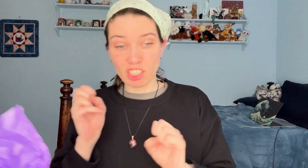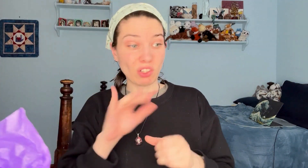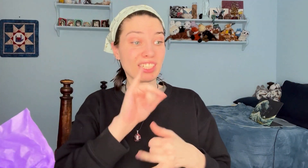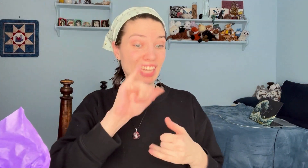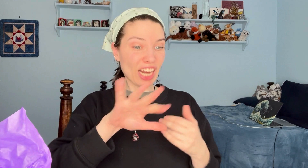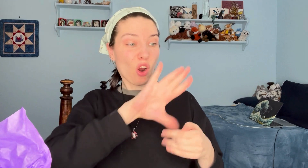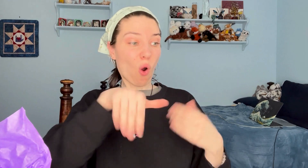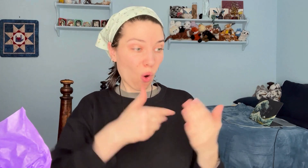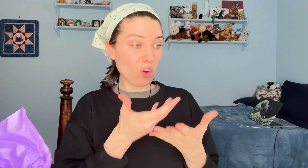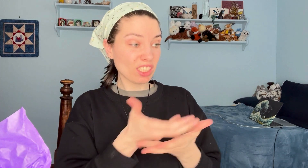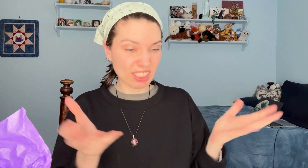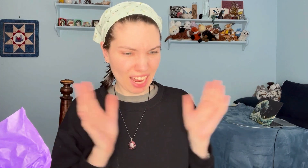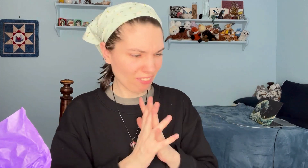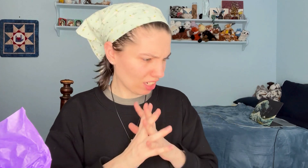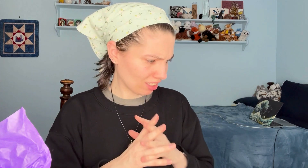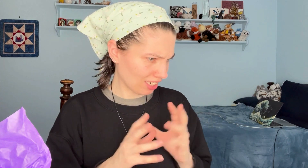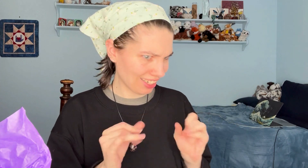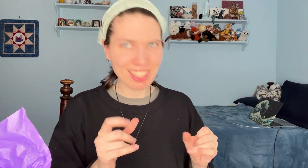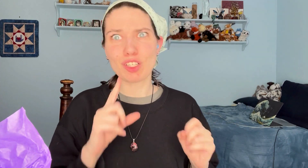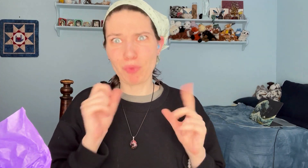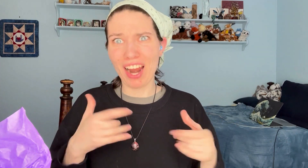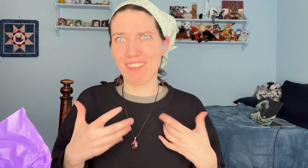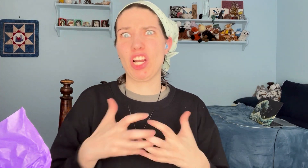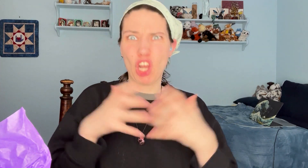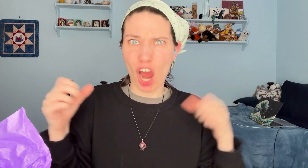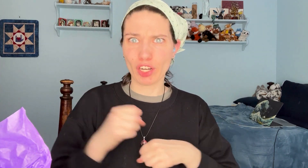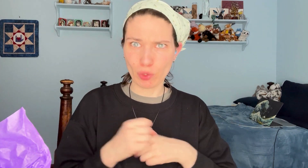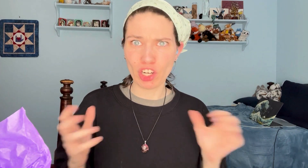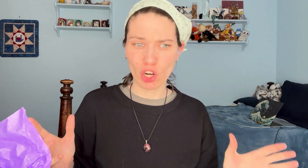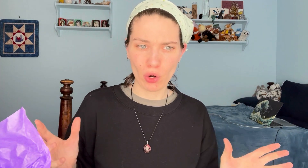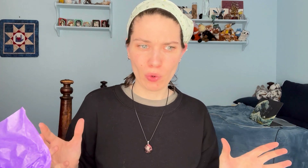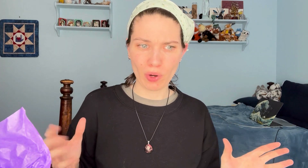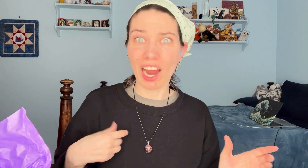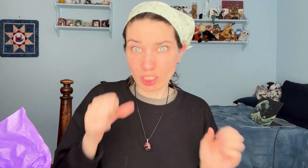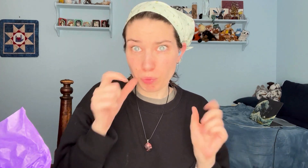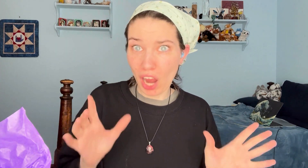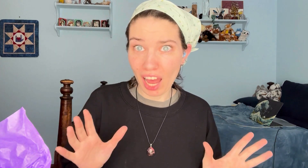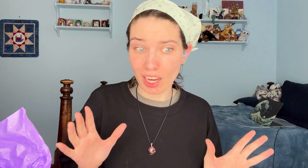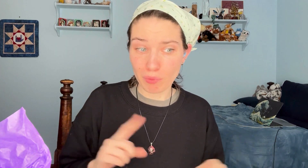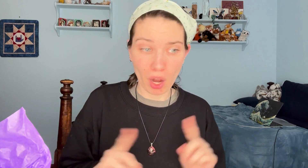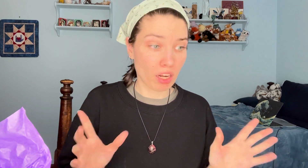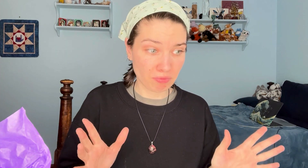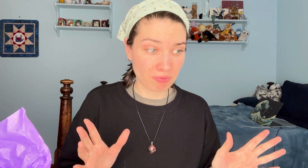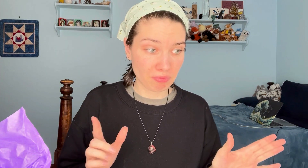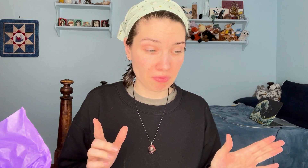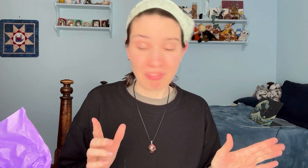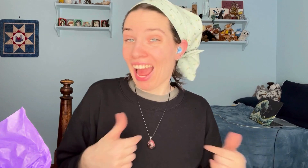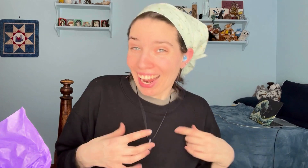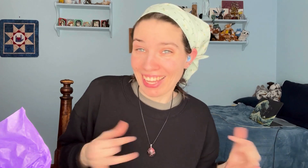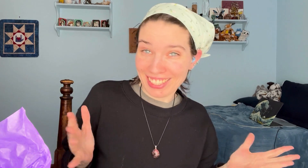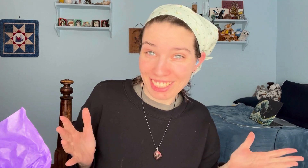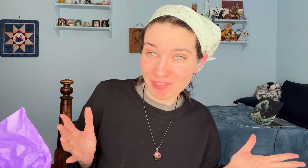So that's all the stuff I'm surprised there's a lot of crystals! I'm surprised, but...I like it!